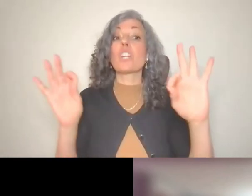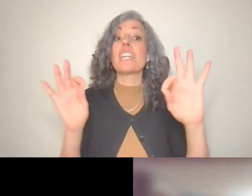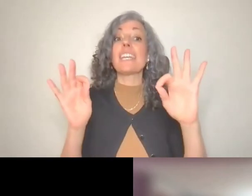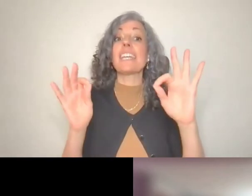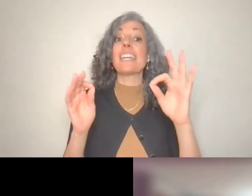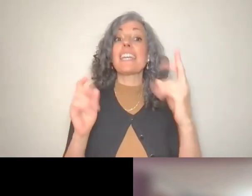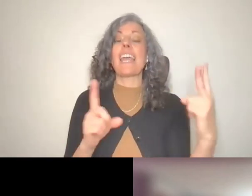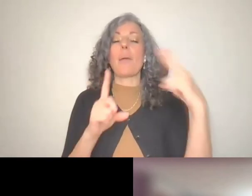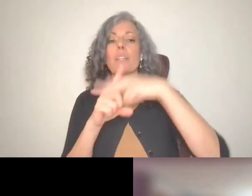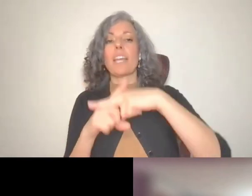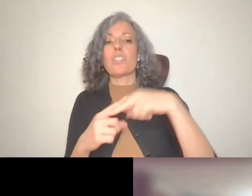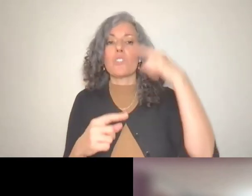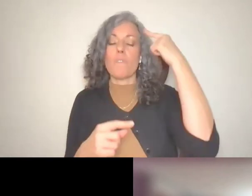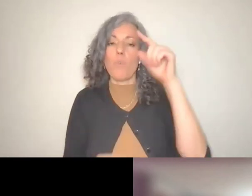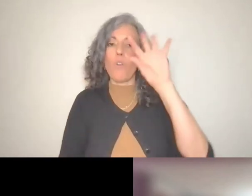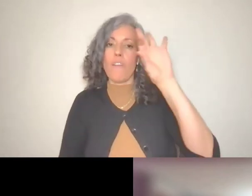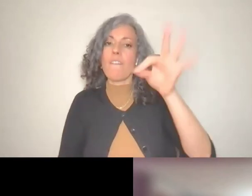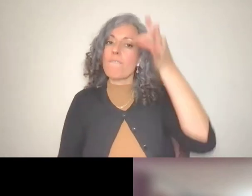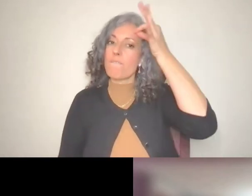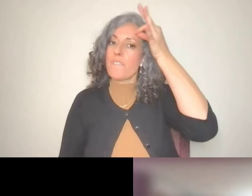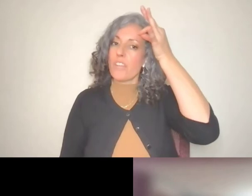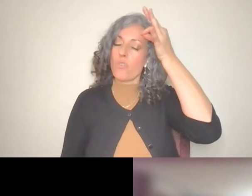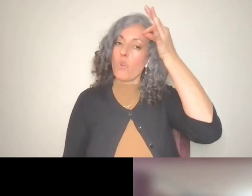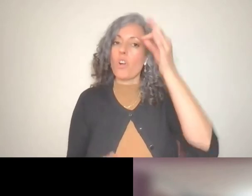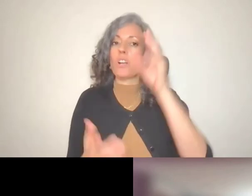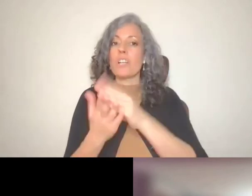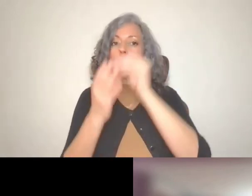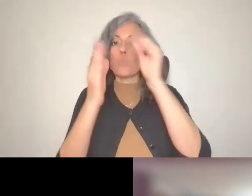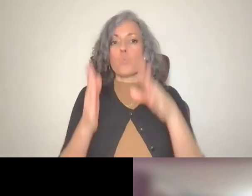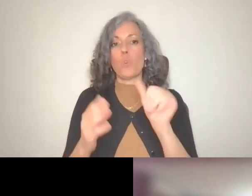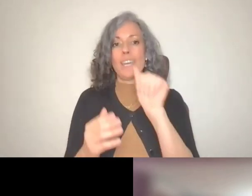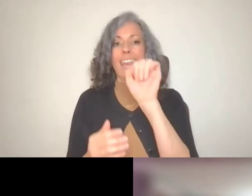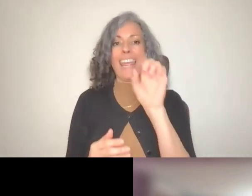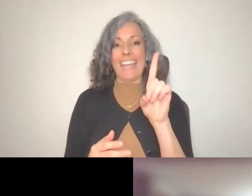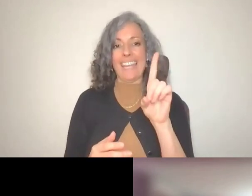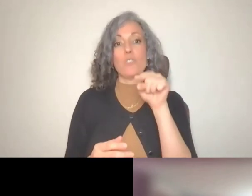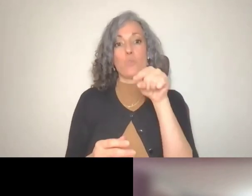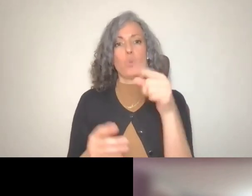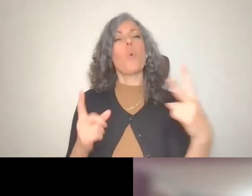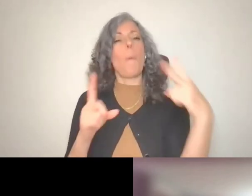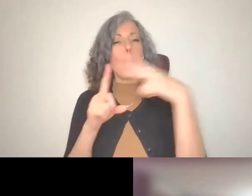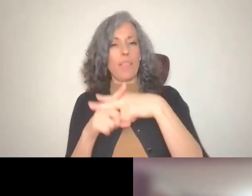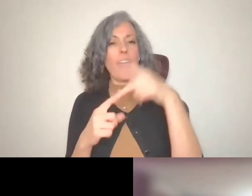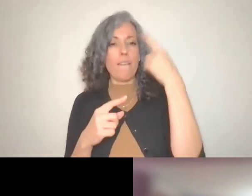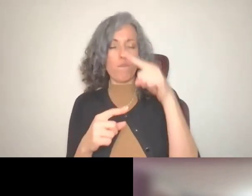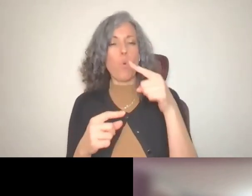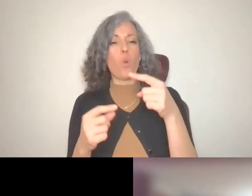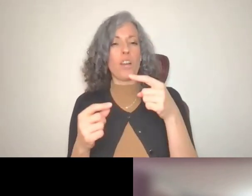So that's the acronym fast and it's what you apply for when you're looking for student, aides, to be able to go to any